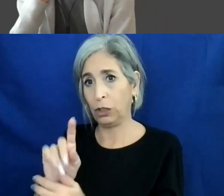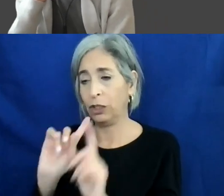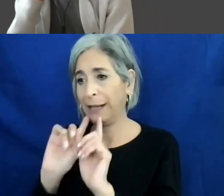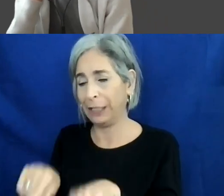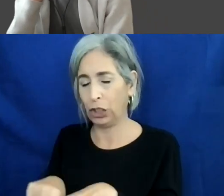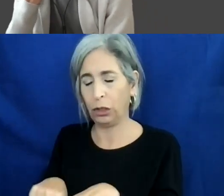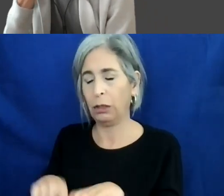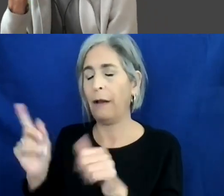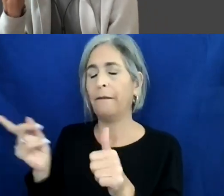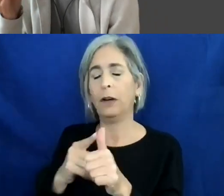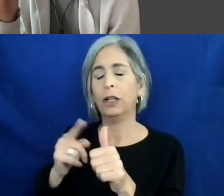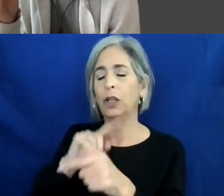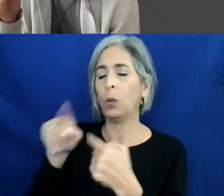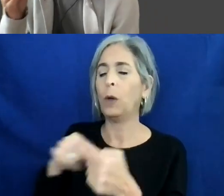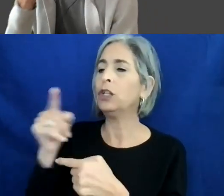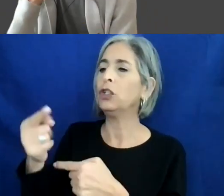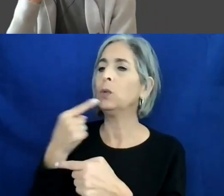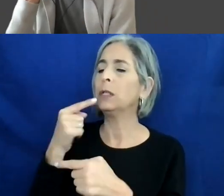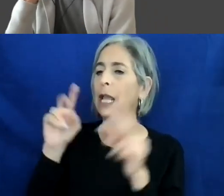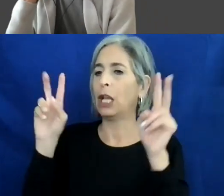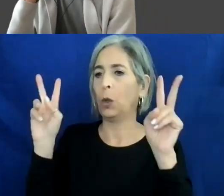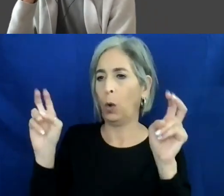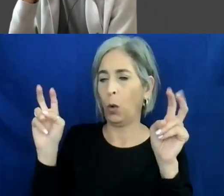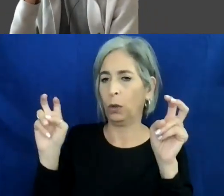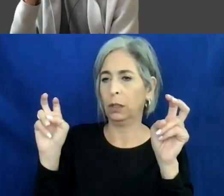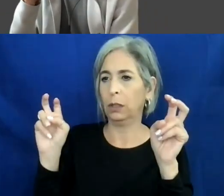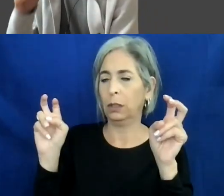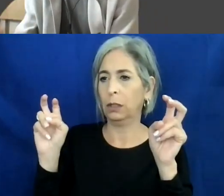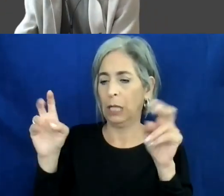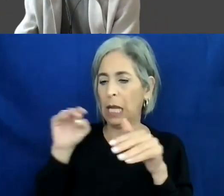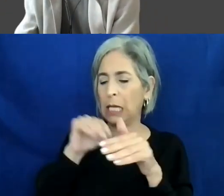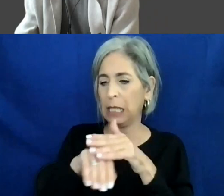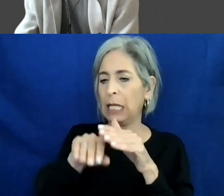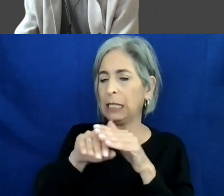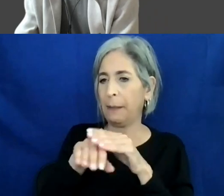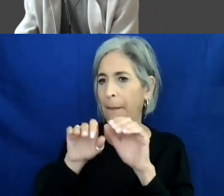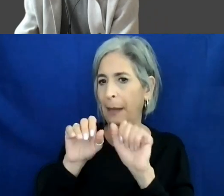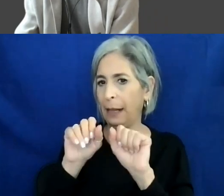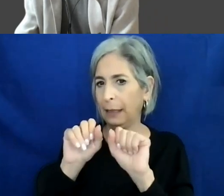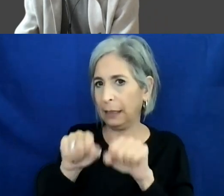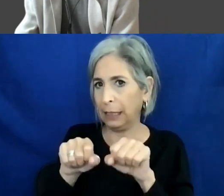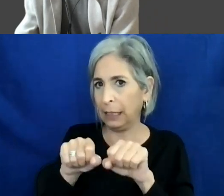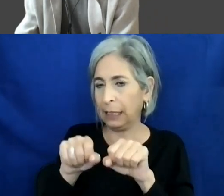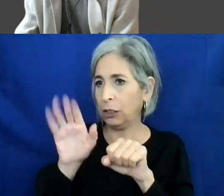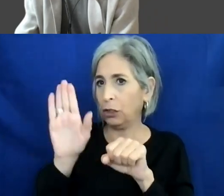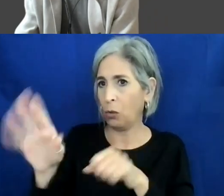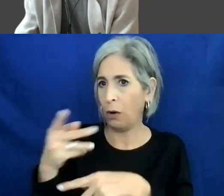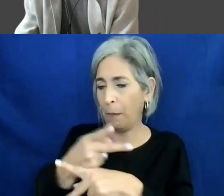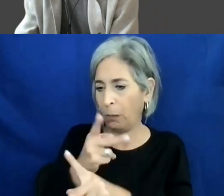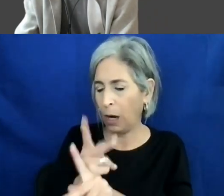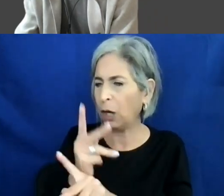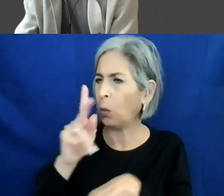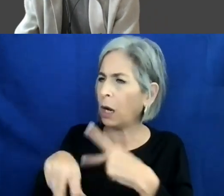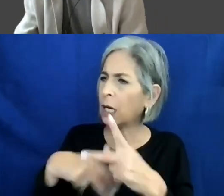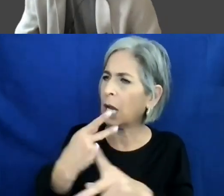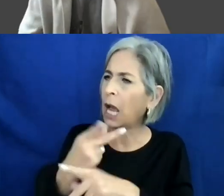When you say "building accessibility" in your products, what types of accessibility